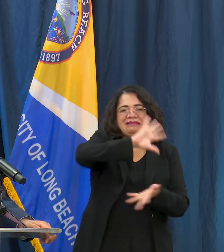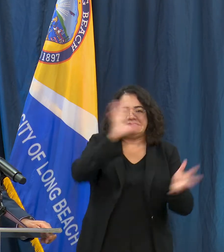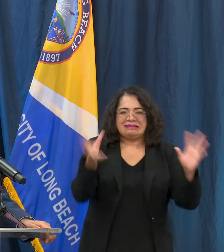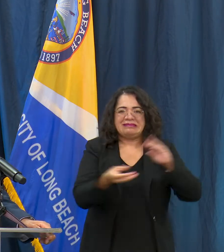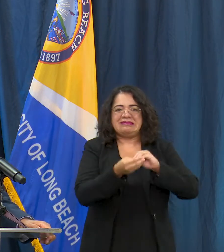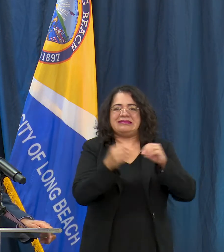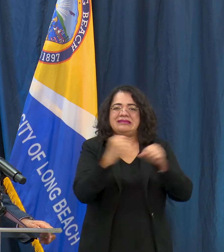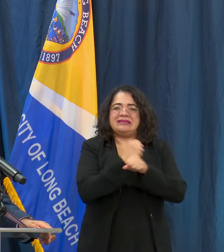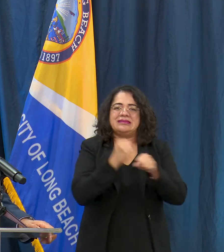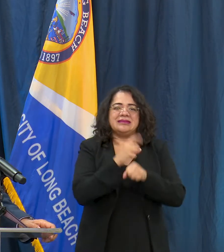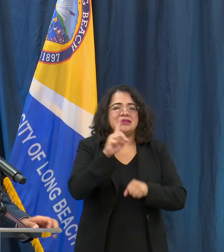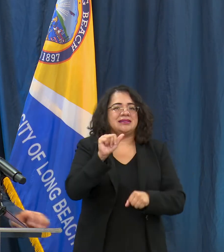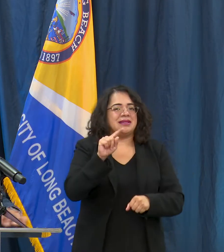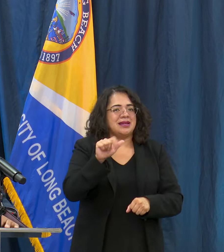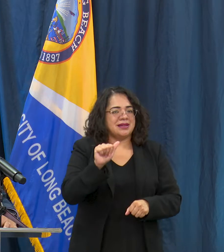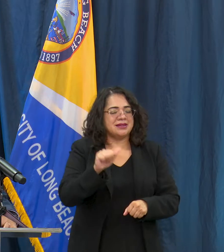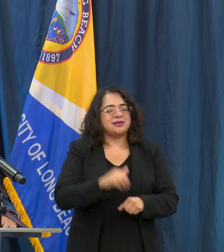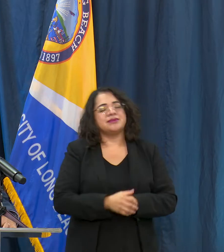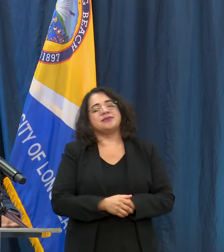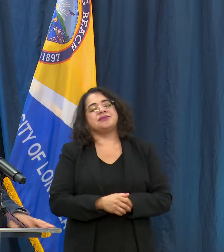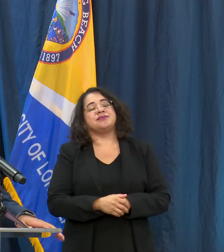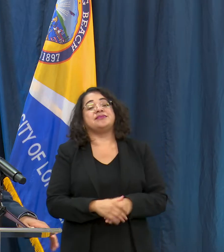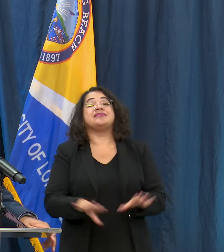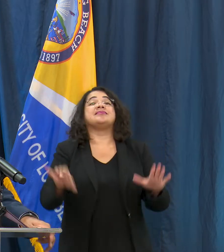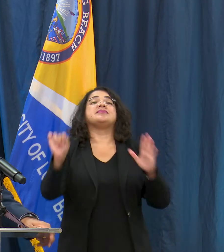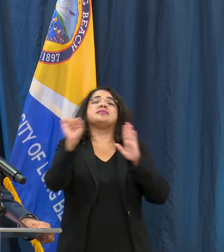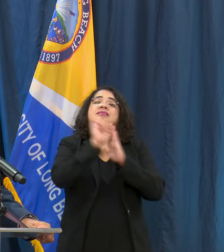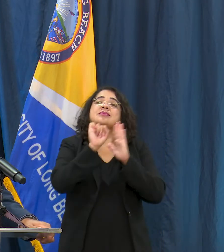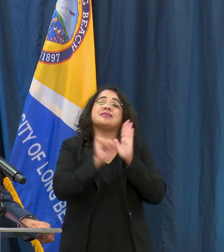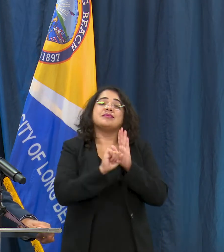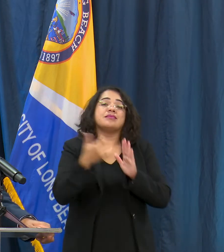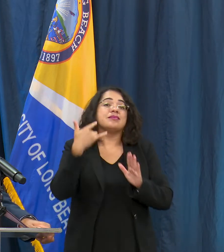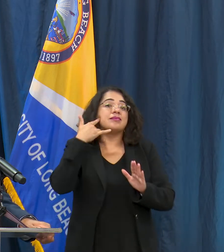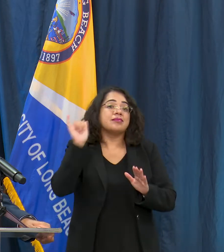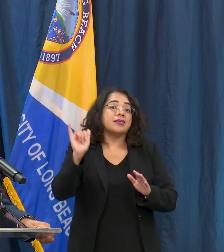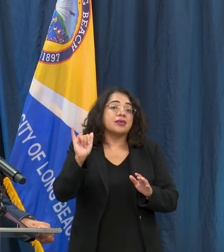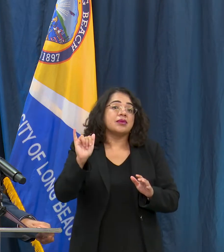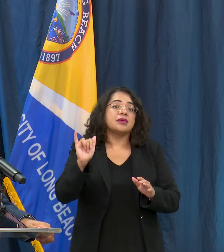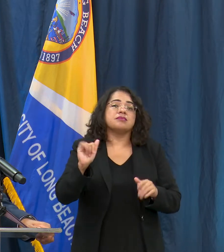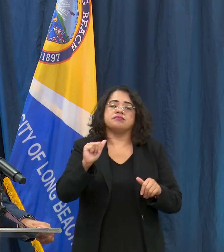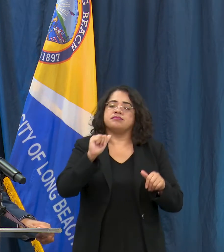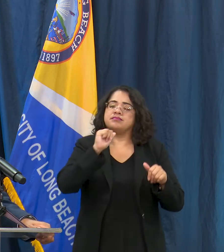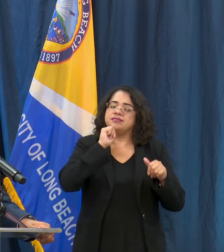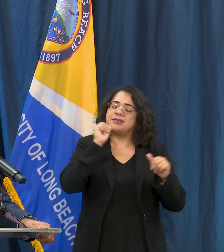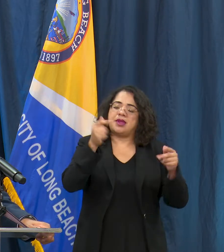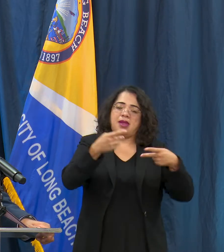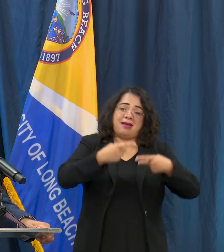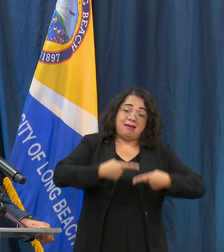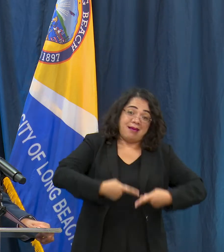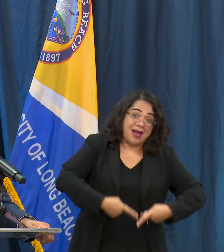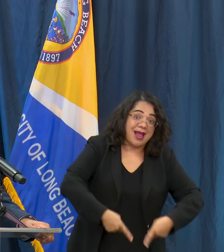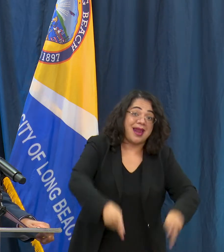reminder remind folks that the state continues to not permit gatherings. We